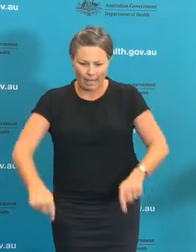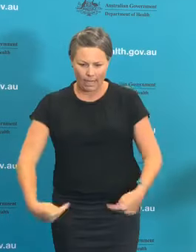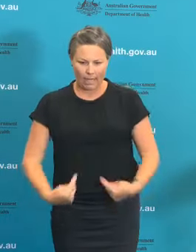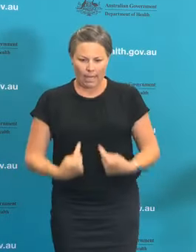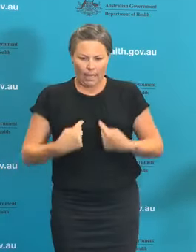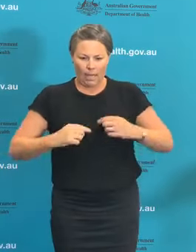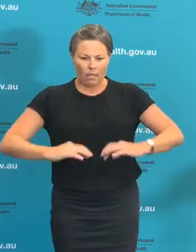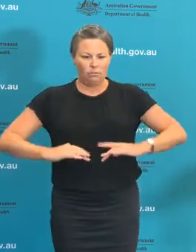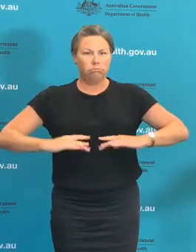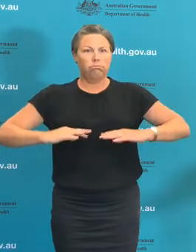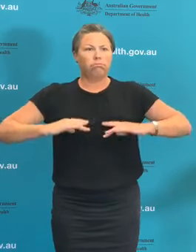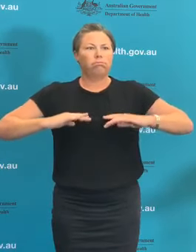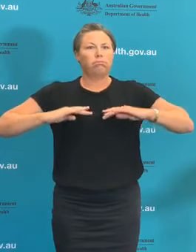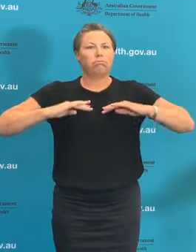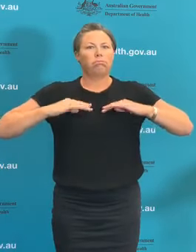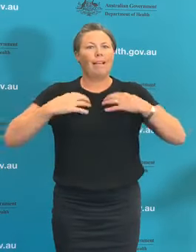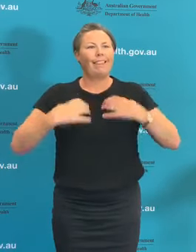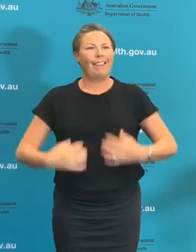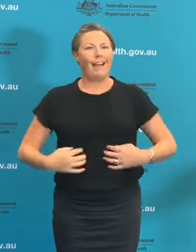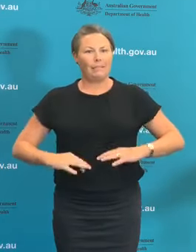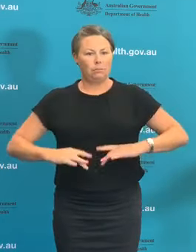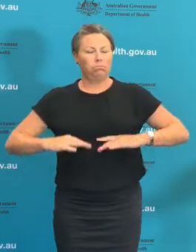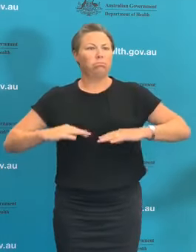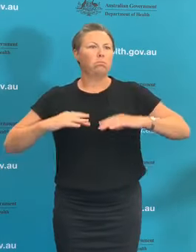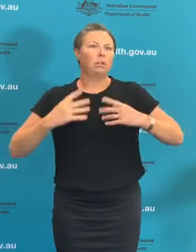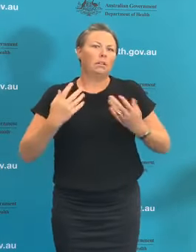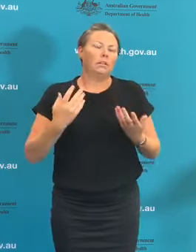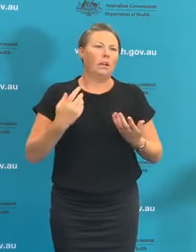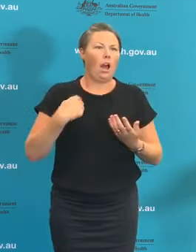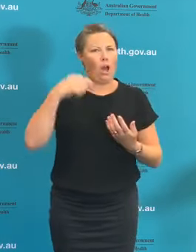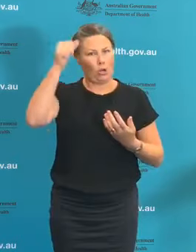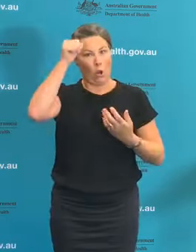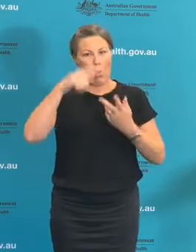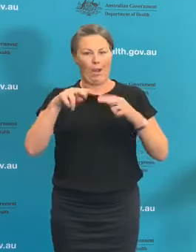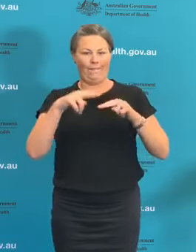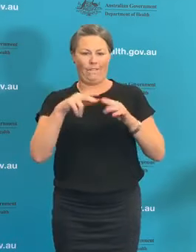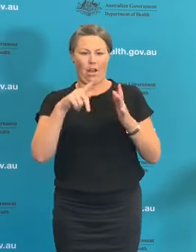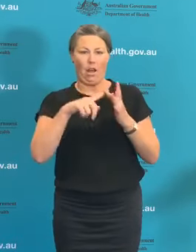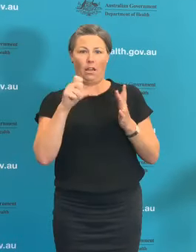sepsis and being in intensive care for a long period of time. So whether it's